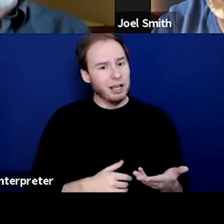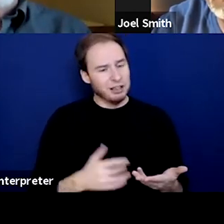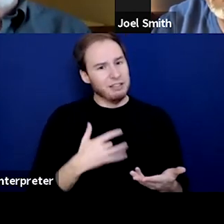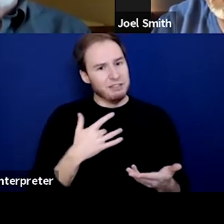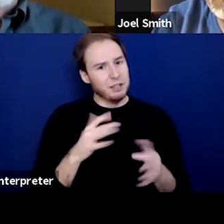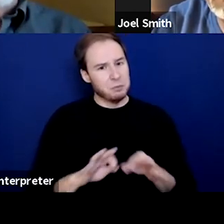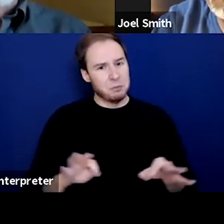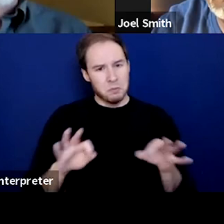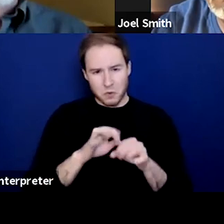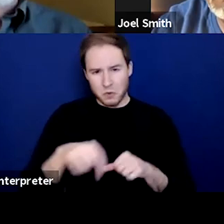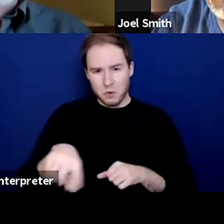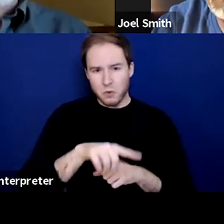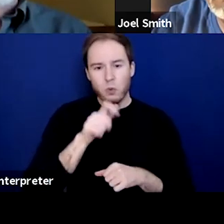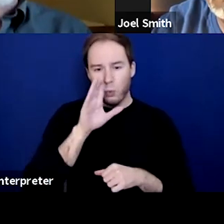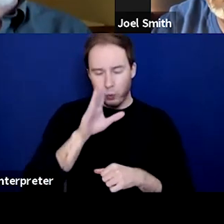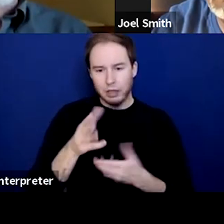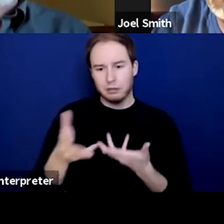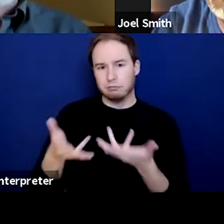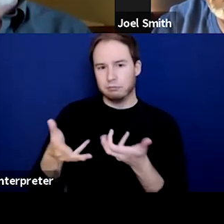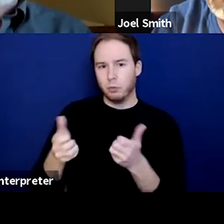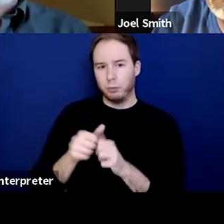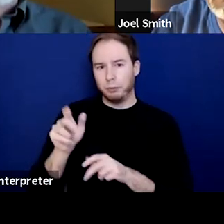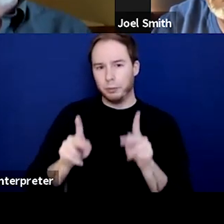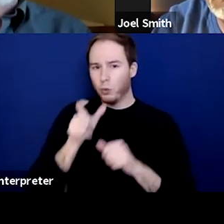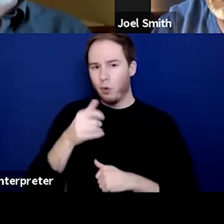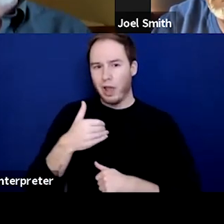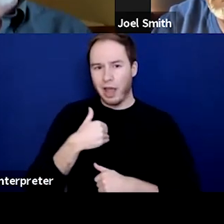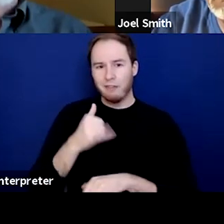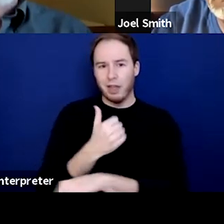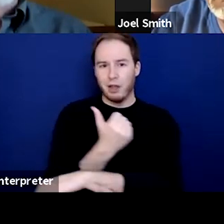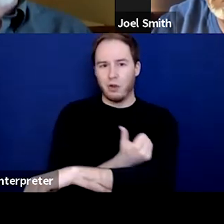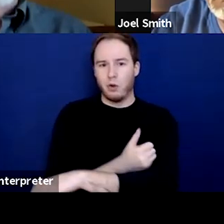who are gonna work with people who have an opioid use disorder and are out on the street.